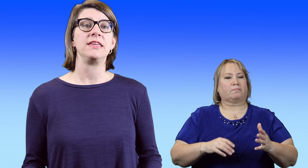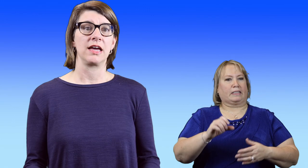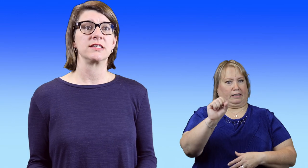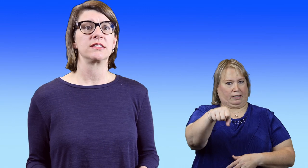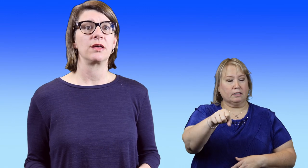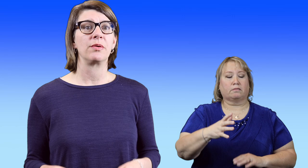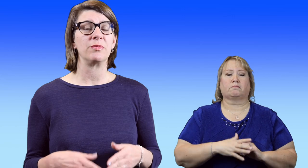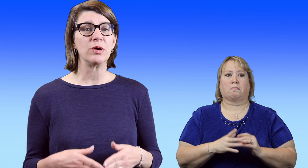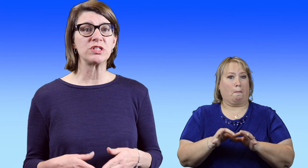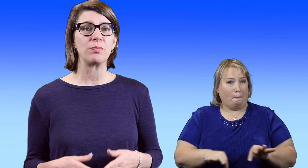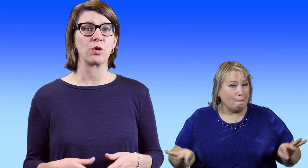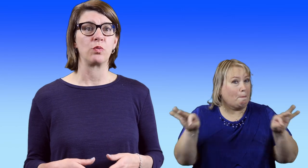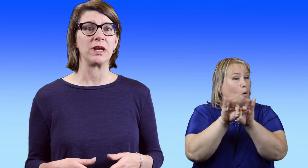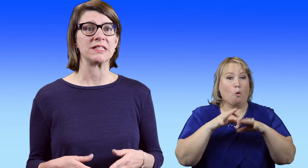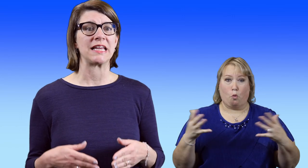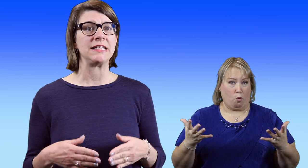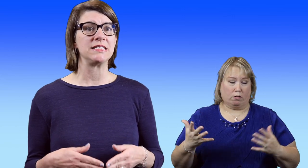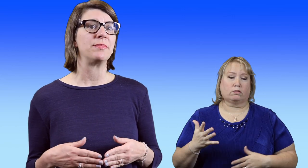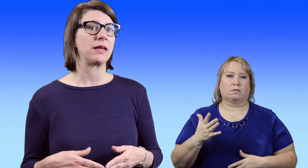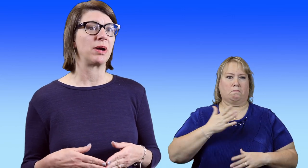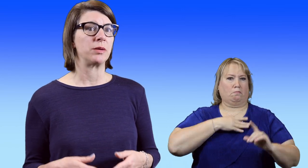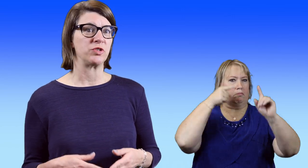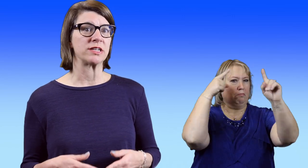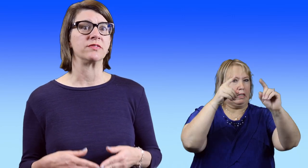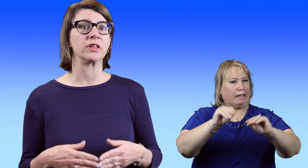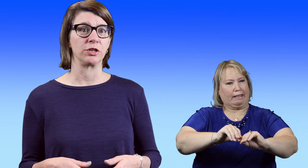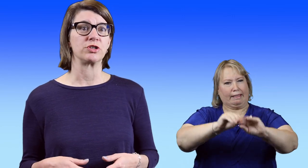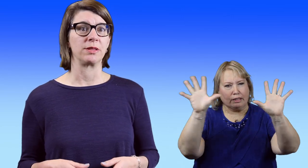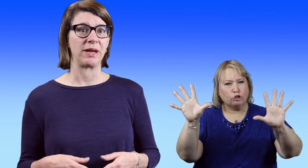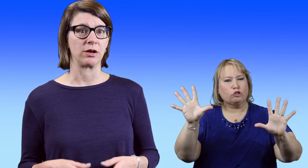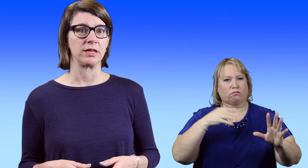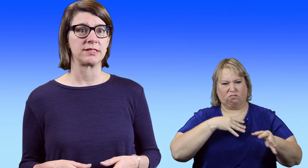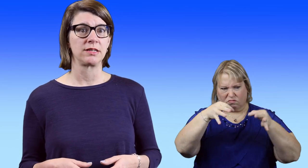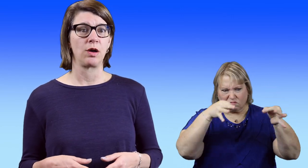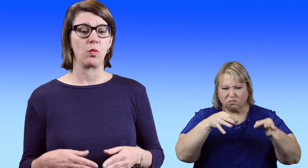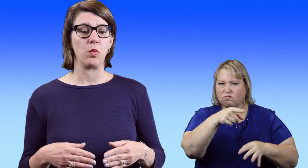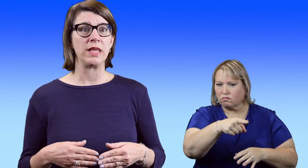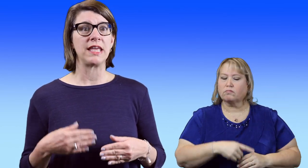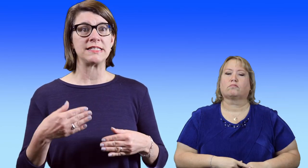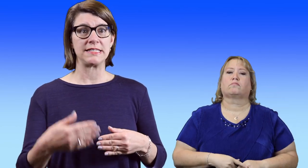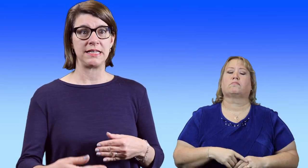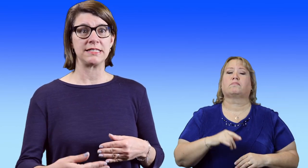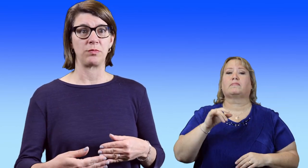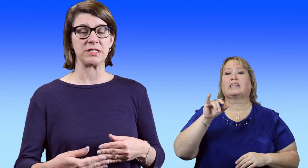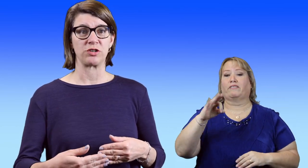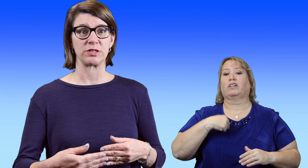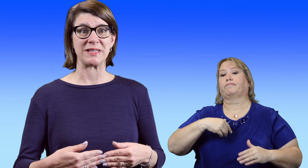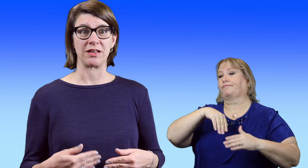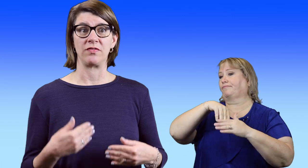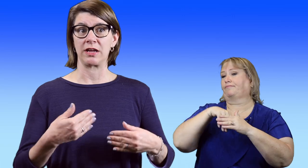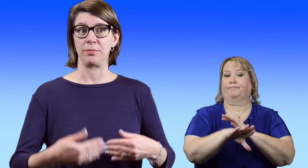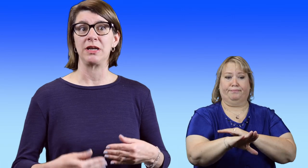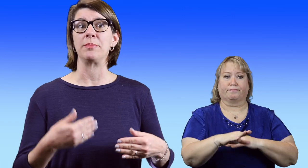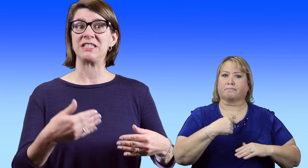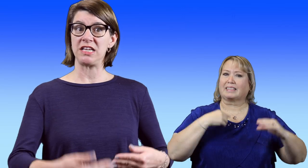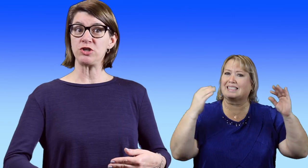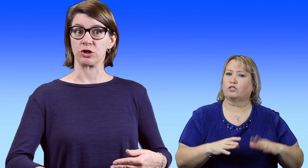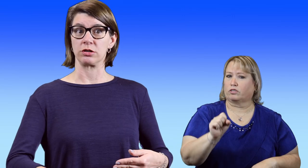Yes, the most important one is I need to make my objective clear to the parents. When they see someone such as myself, I come in, I'm a teacher.